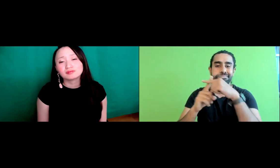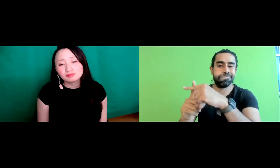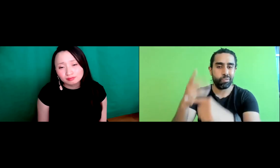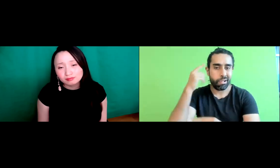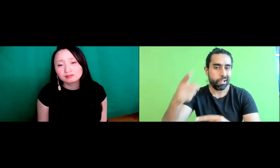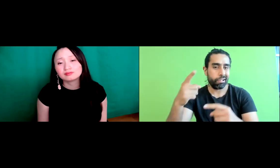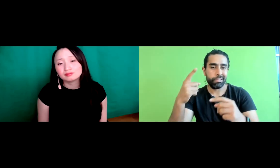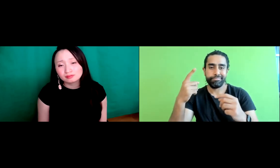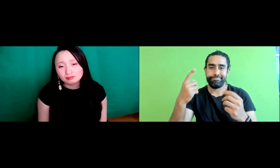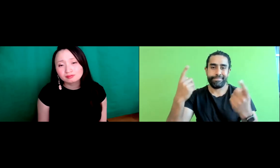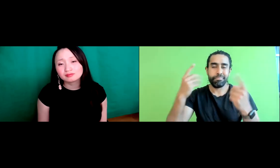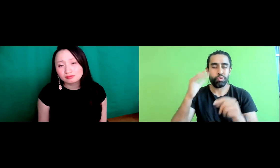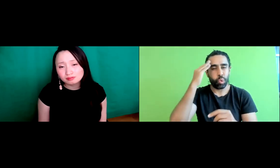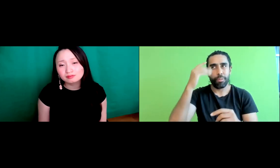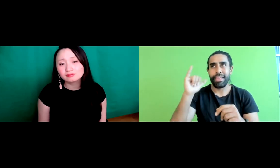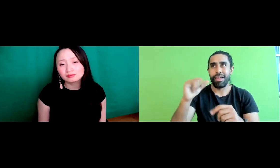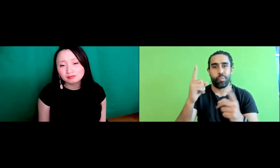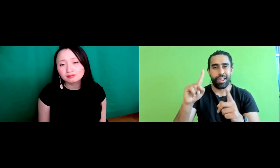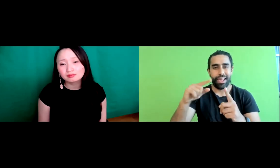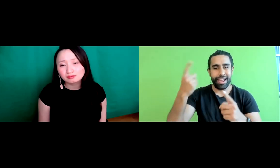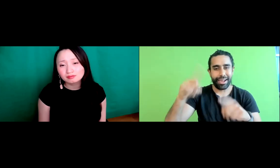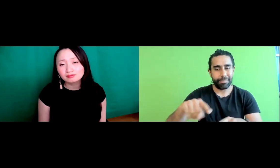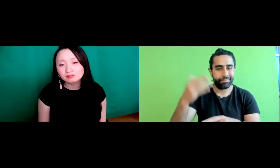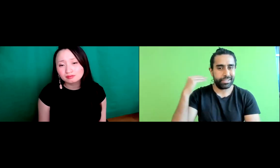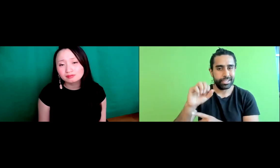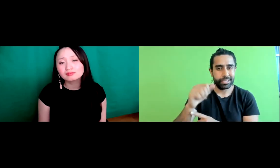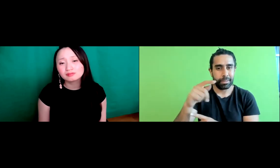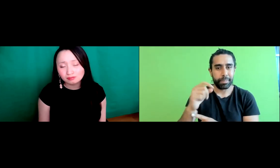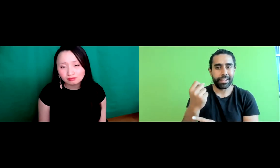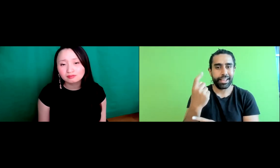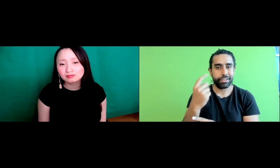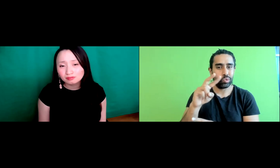feel assume that I am from the Middle East and therefore I'm affiliated with ISIS.